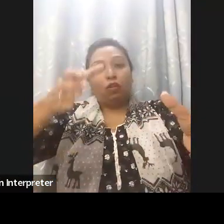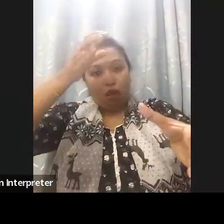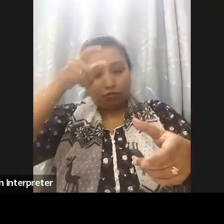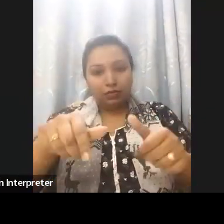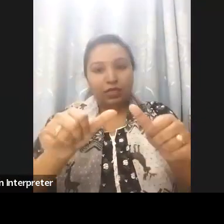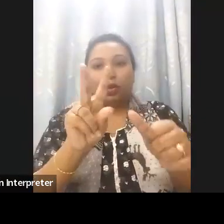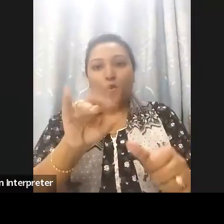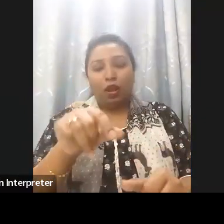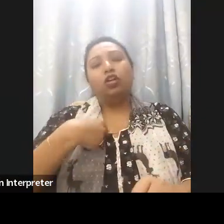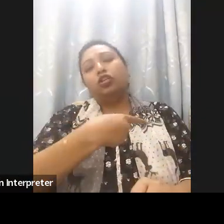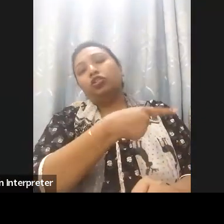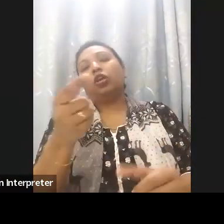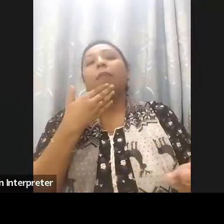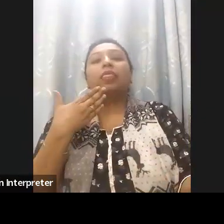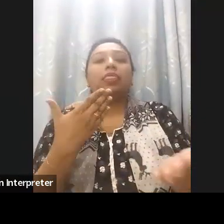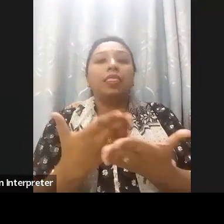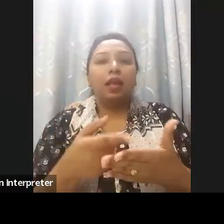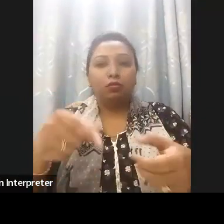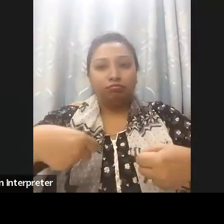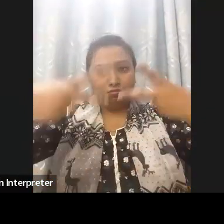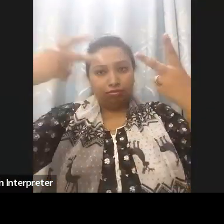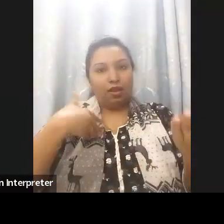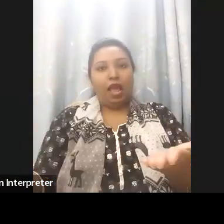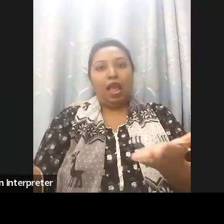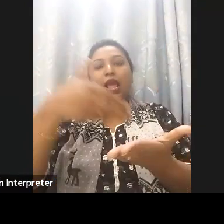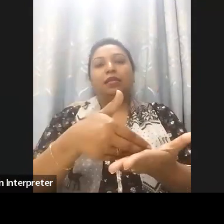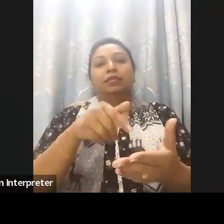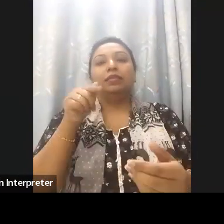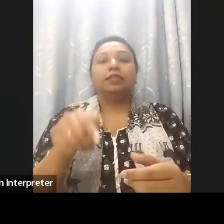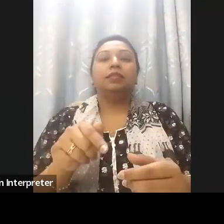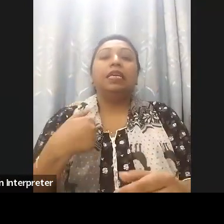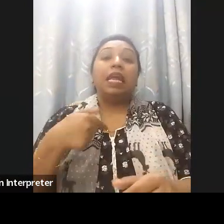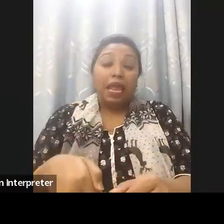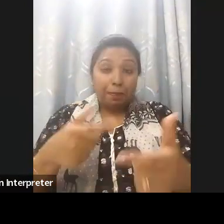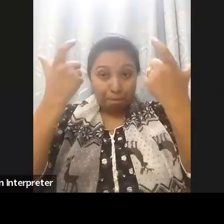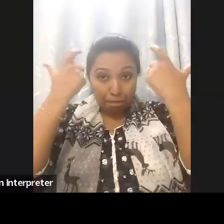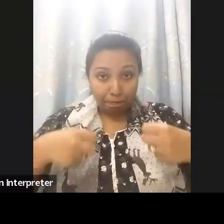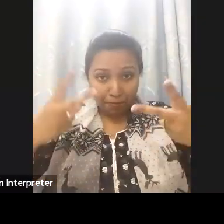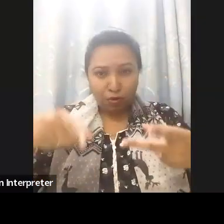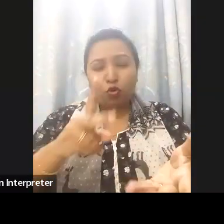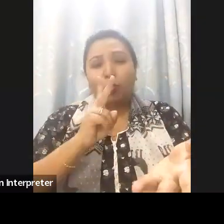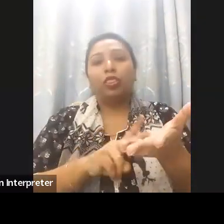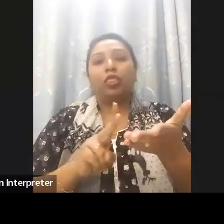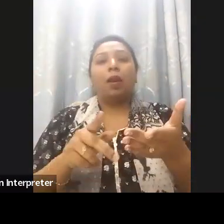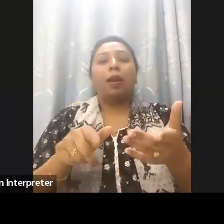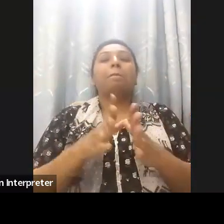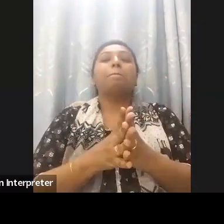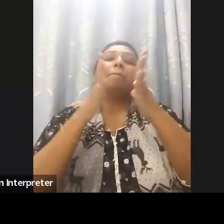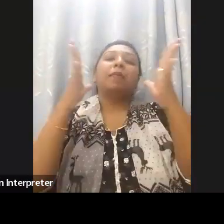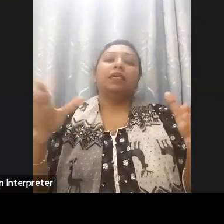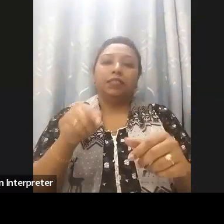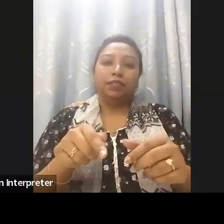uh every one of you for being here with us for a very important workshops or programs. We are